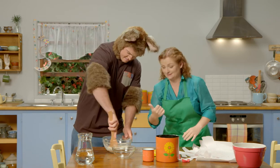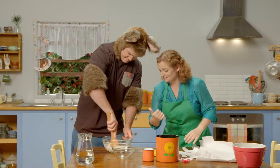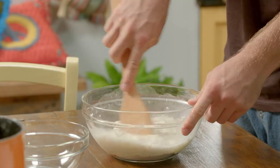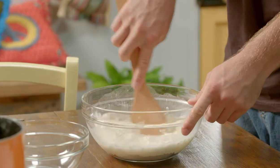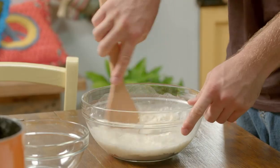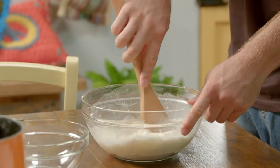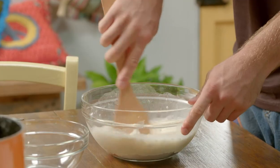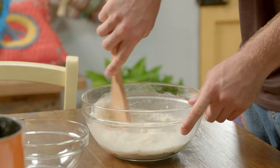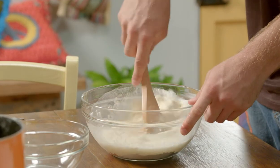Can you do that please? …